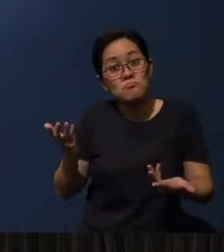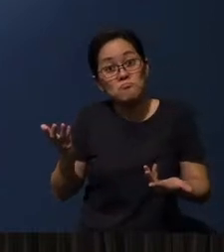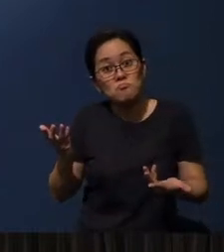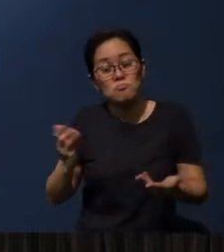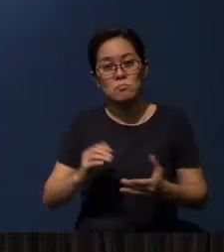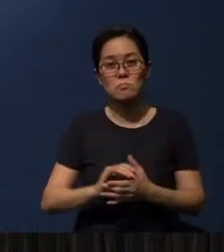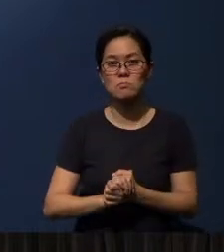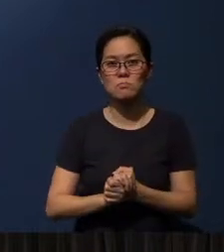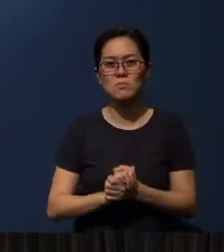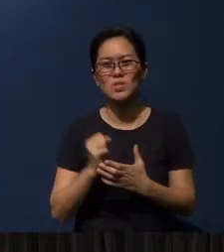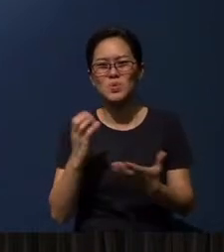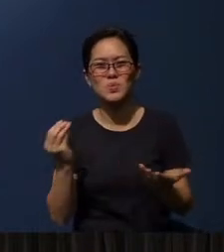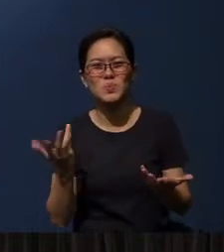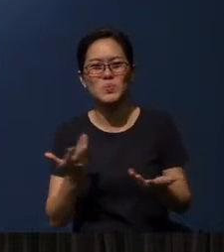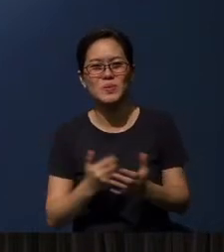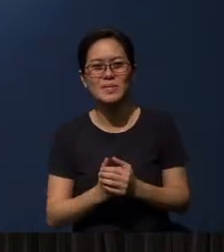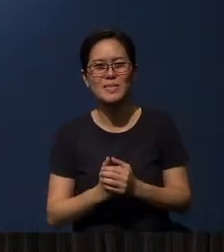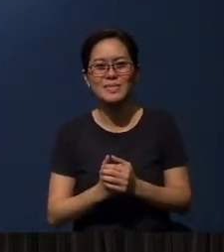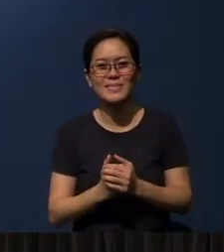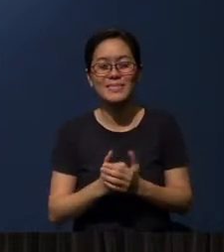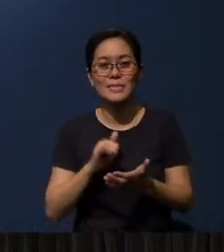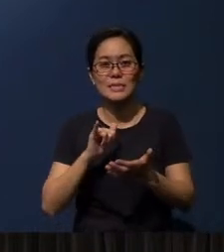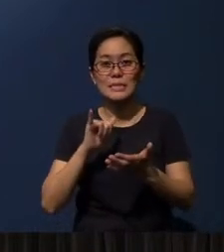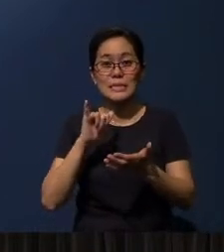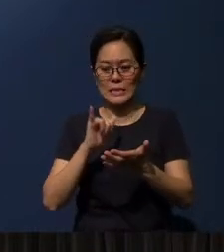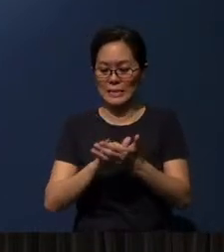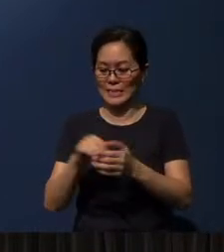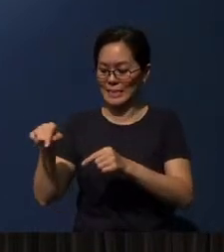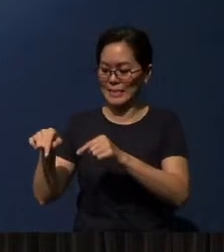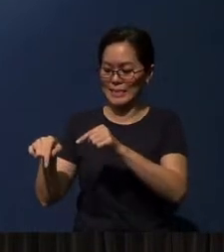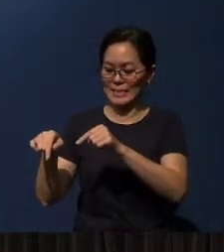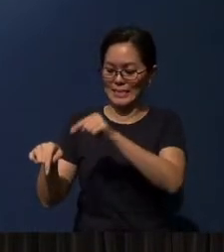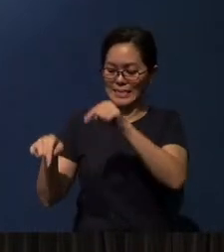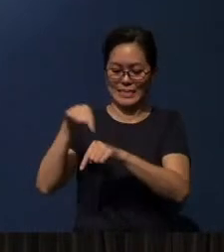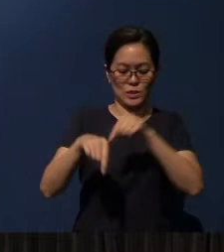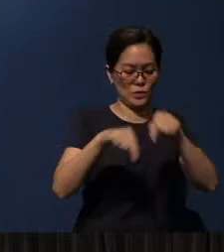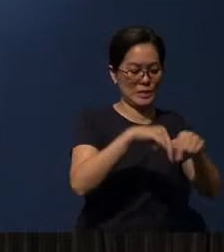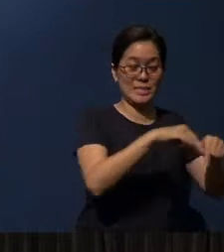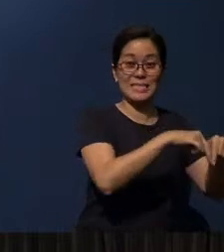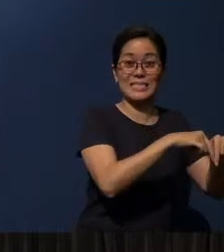So, (in) this sequence of belief (that) Paul goes on to put,